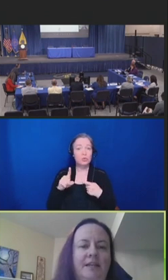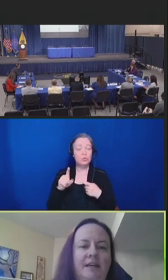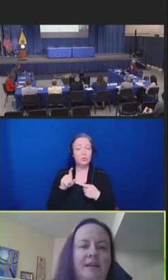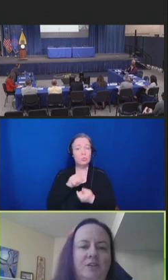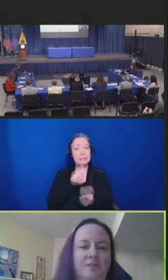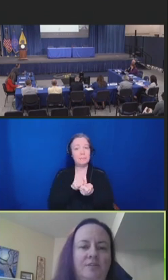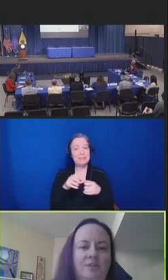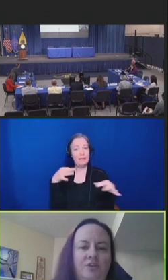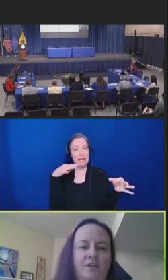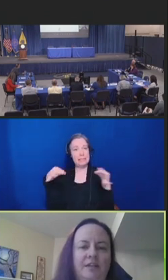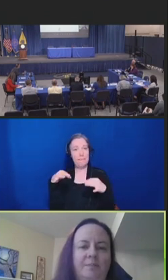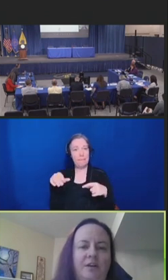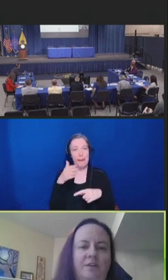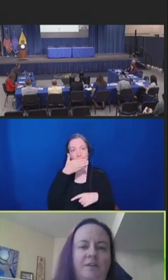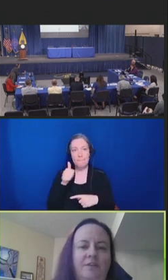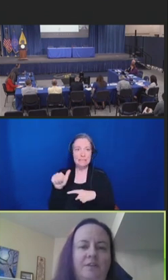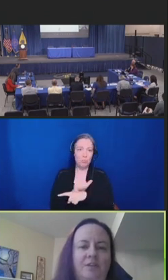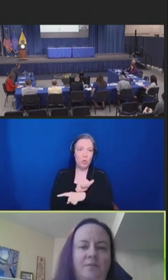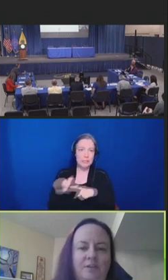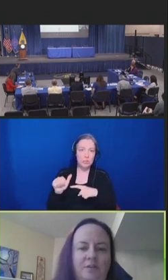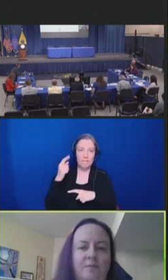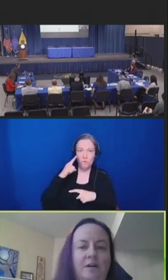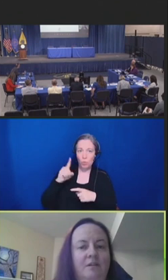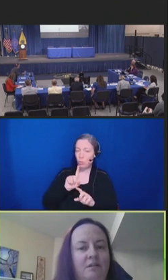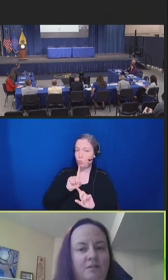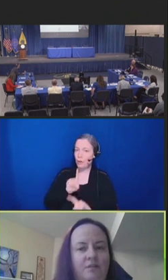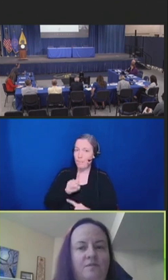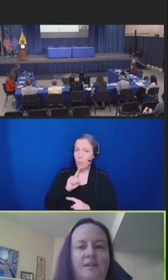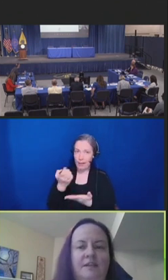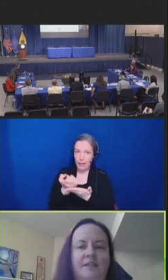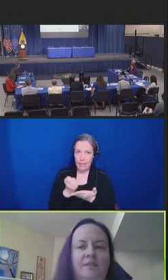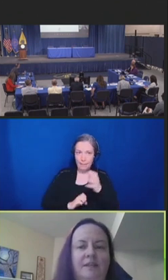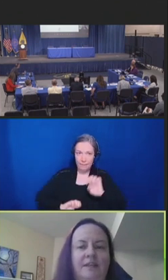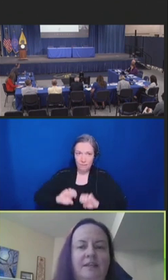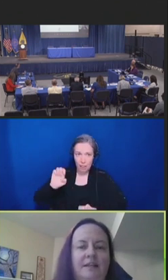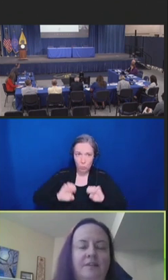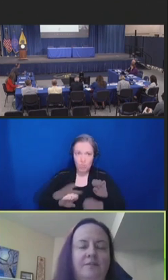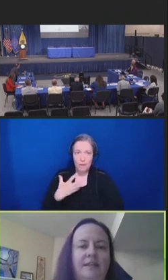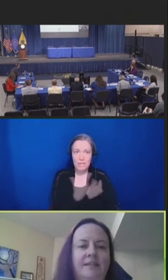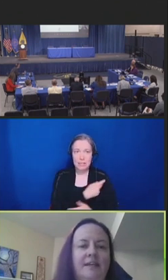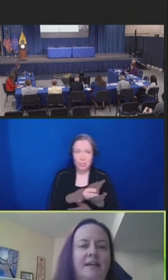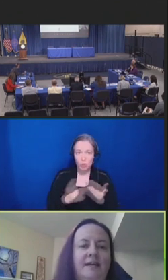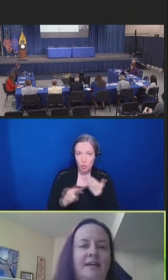Looking ahead to the future as part of efforts to resume our non-COVID-19 related activities,